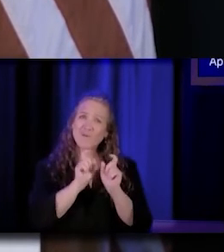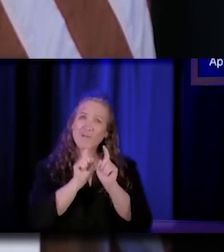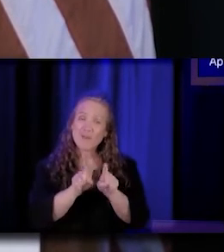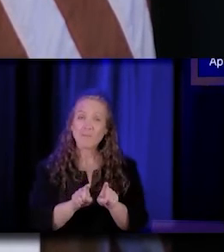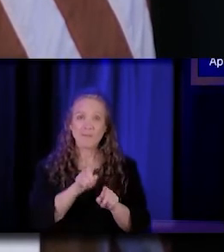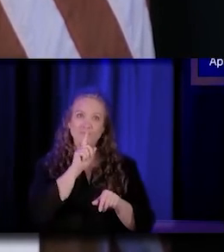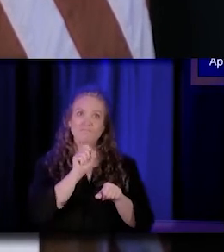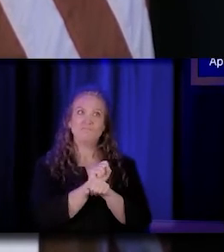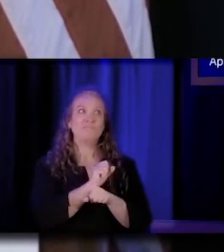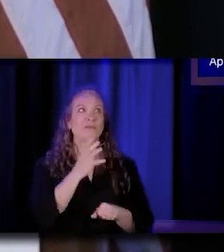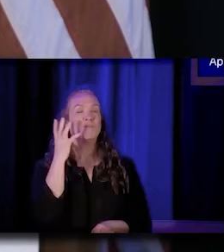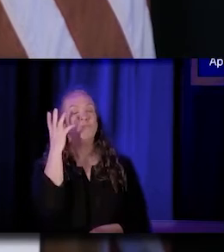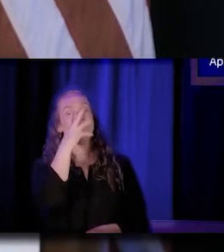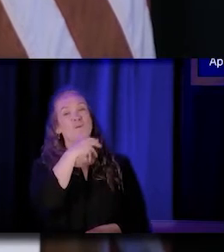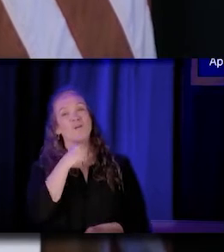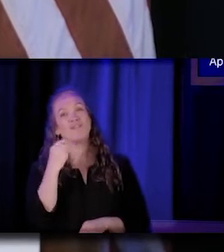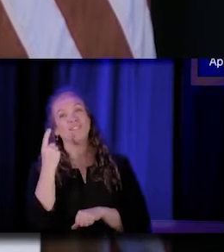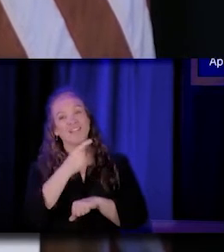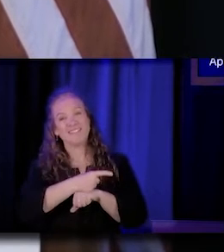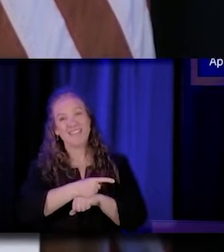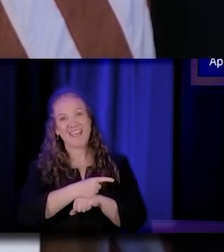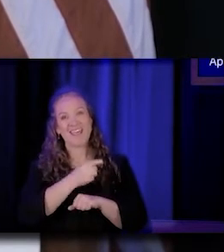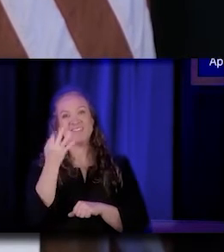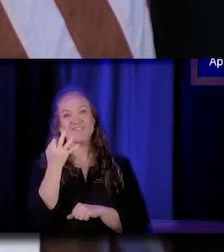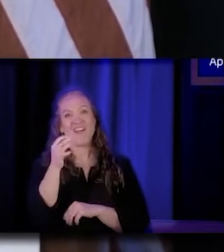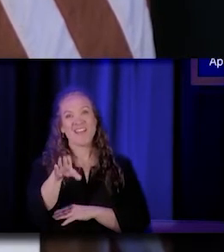an absolutely gorgeous Friday afternoon in Sacramento.